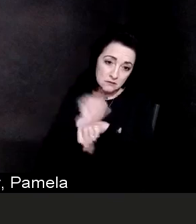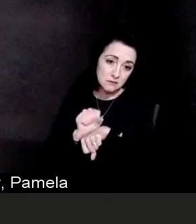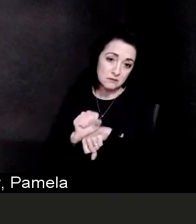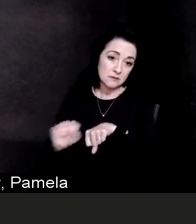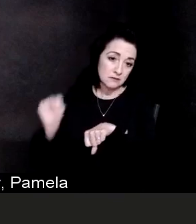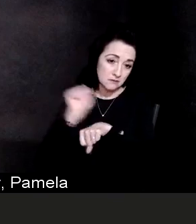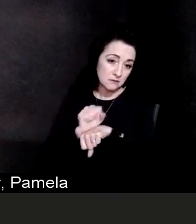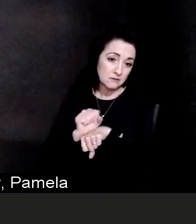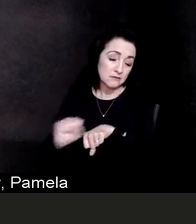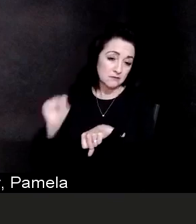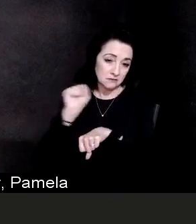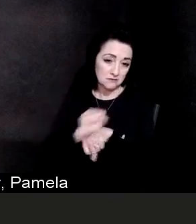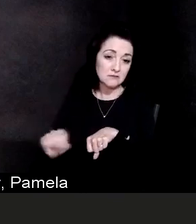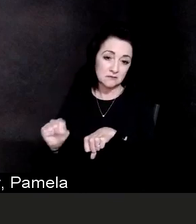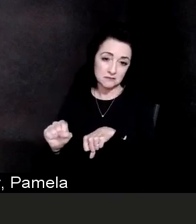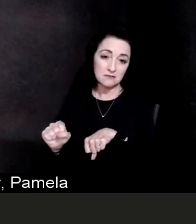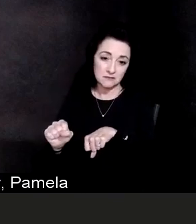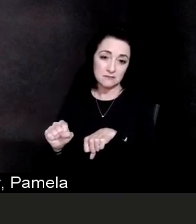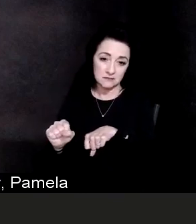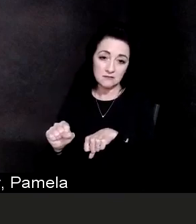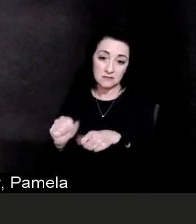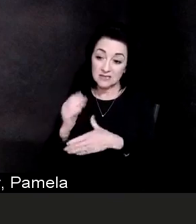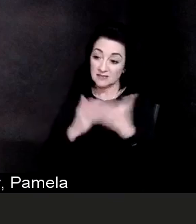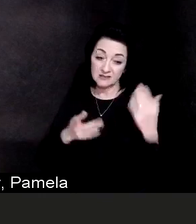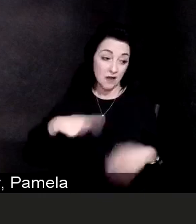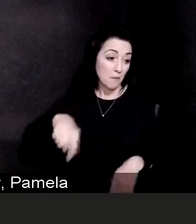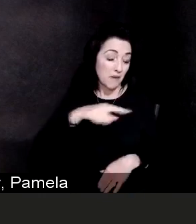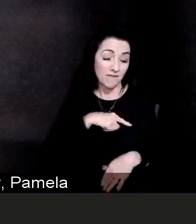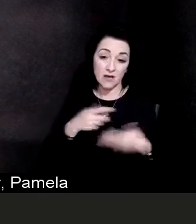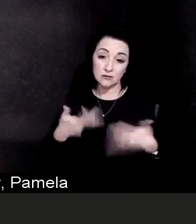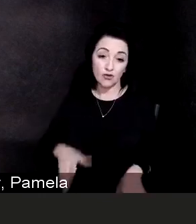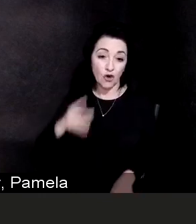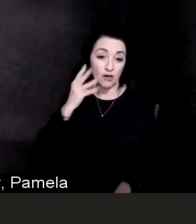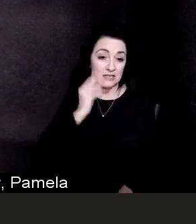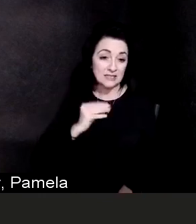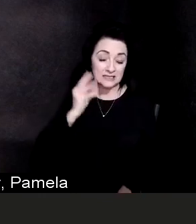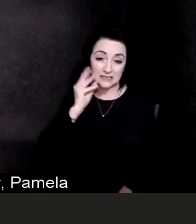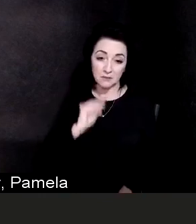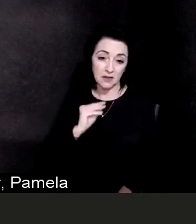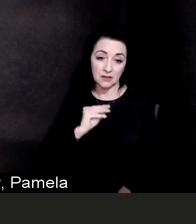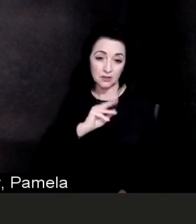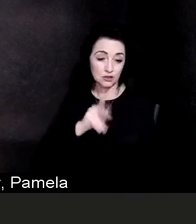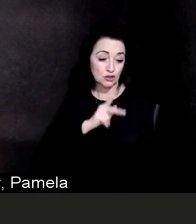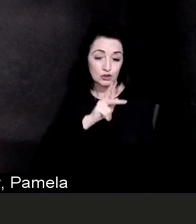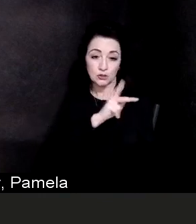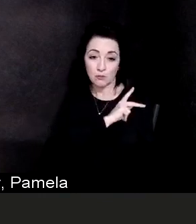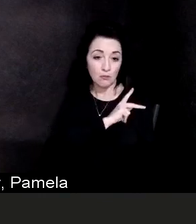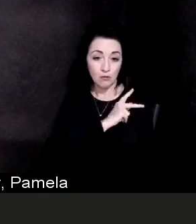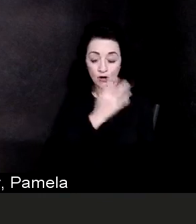some type of personal tragedy or difficulty as a result of the pandemic. We're not immune to it,